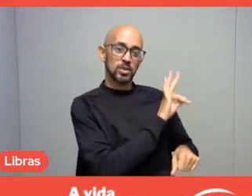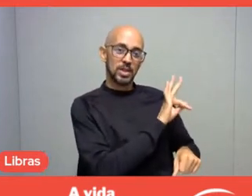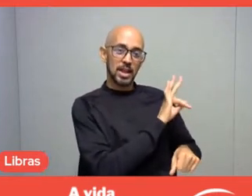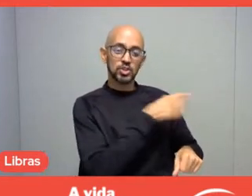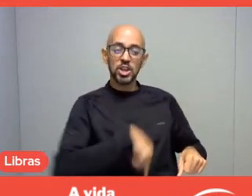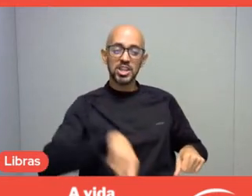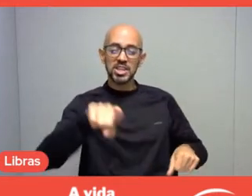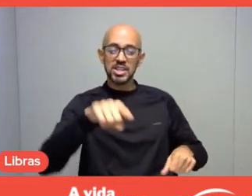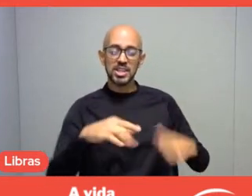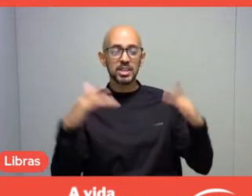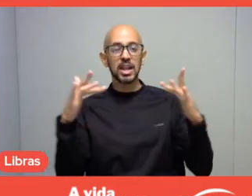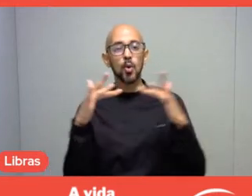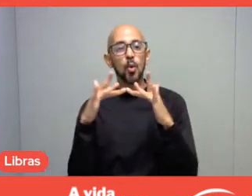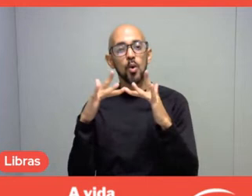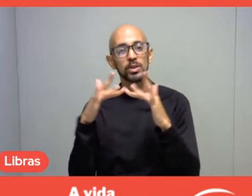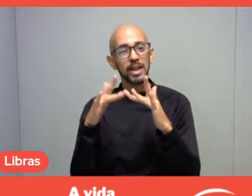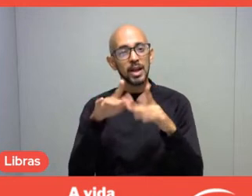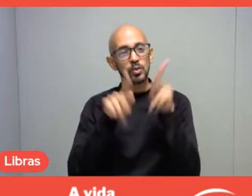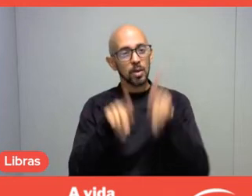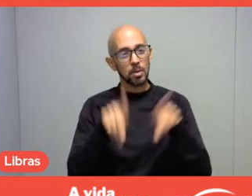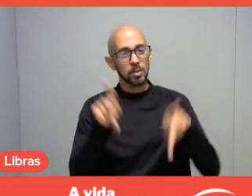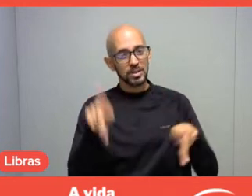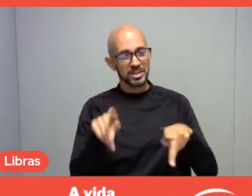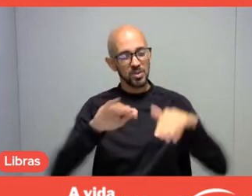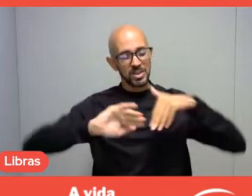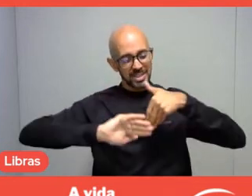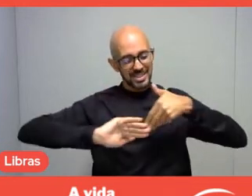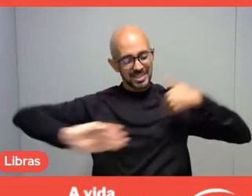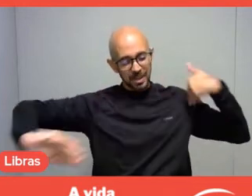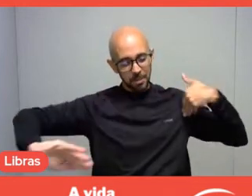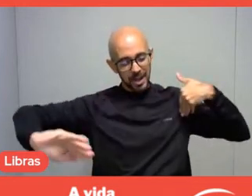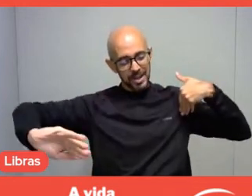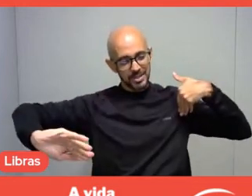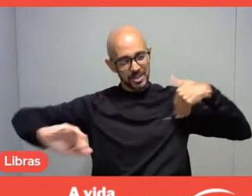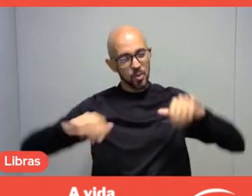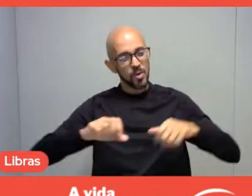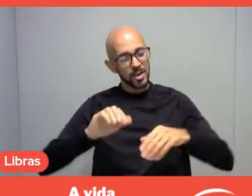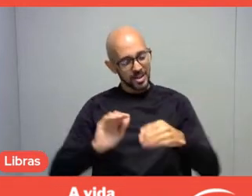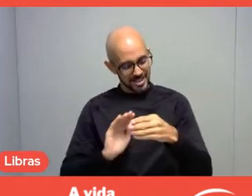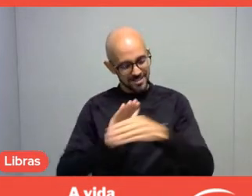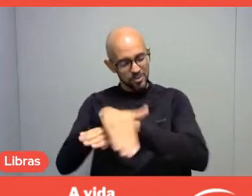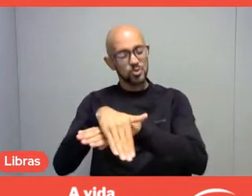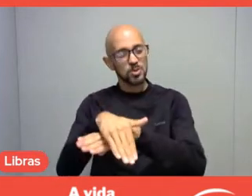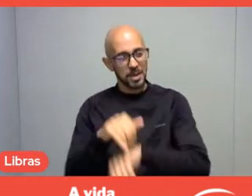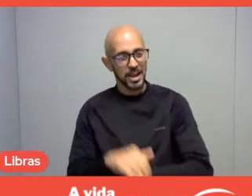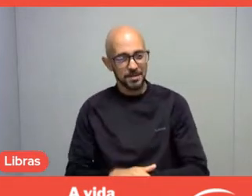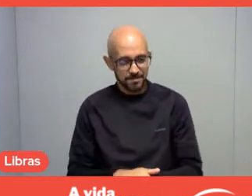that separates the academic world from the professional world. This is the big challenge. Thank you, Marcia. I'm returning the floor back to you.